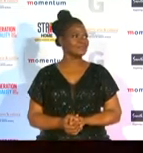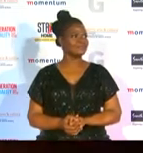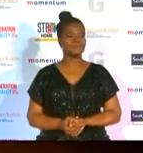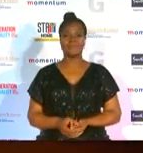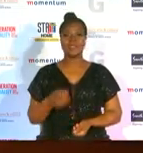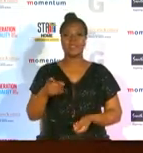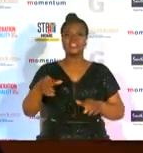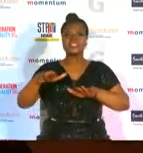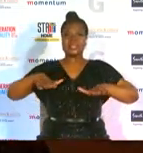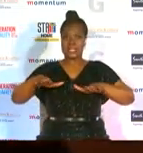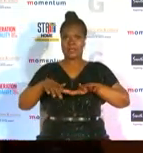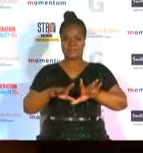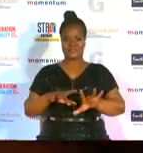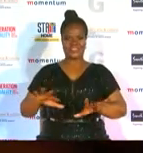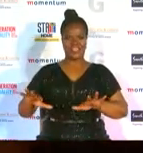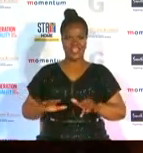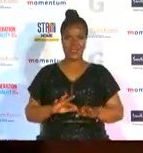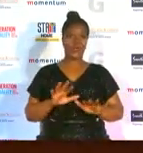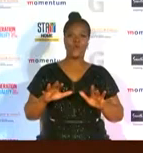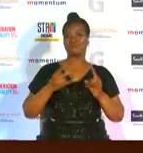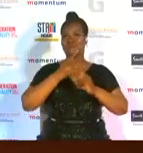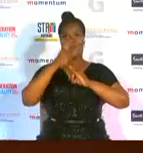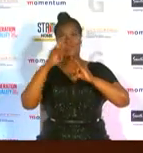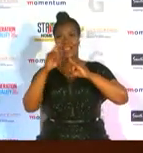and here are the winners for tonight i see desiree